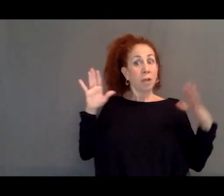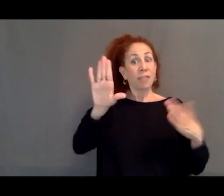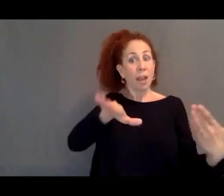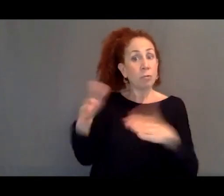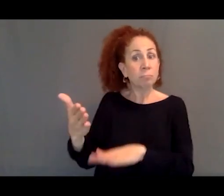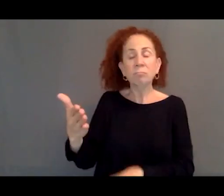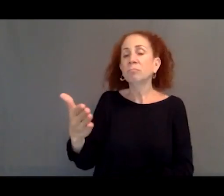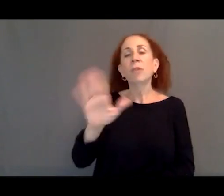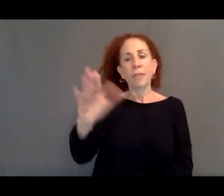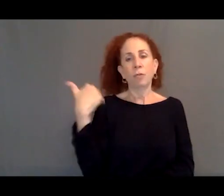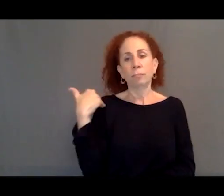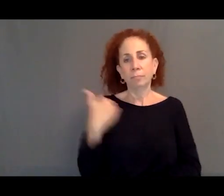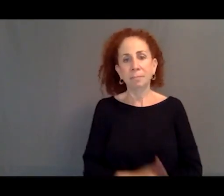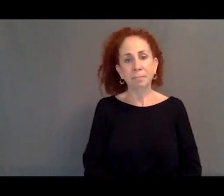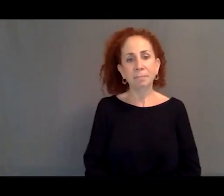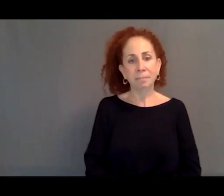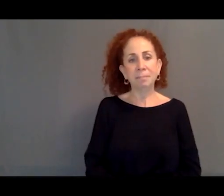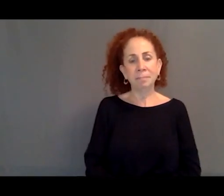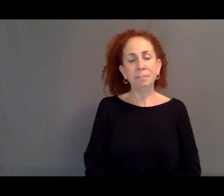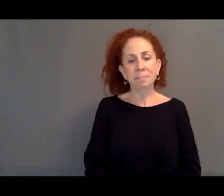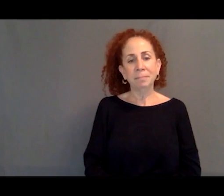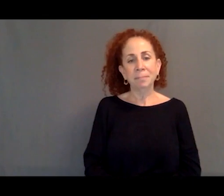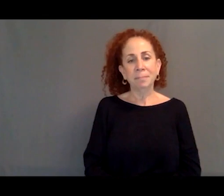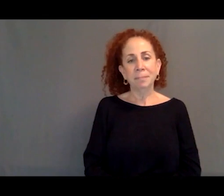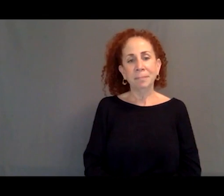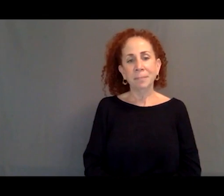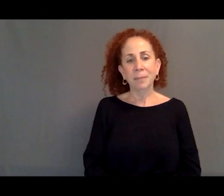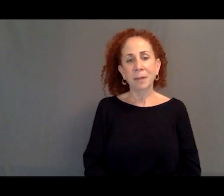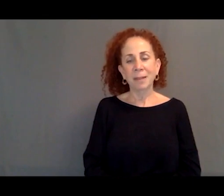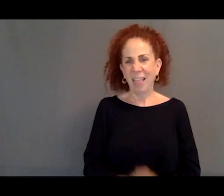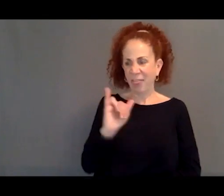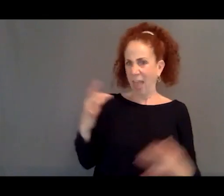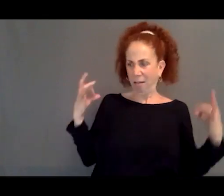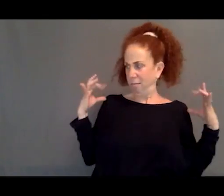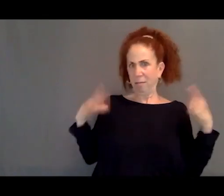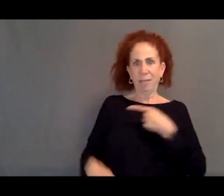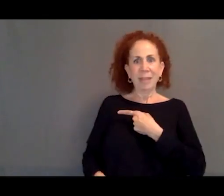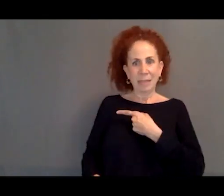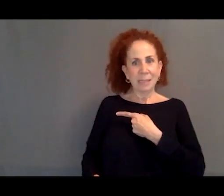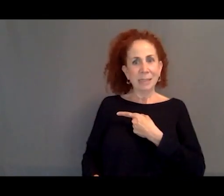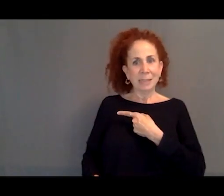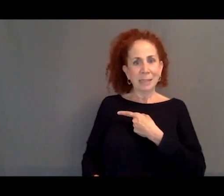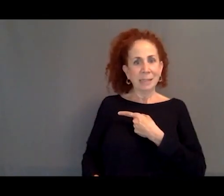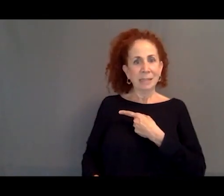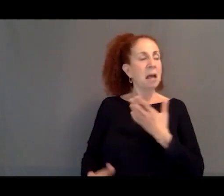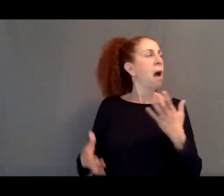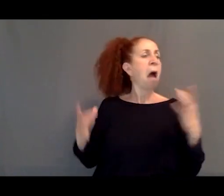They're responsible. And it's this absolution of responsibility